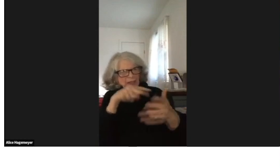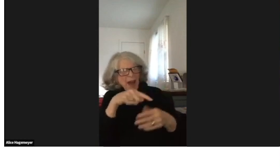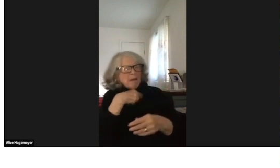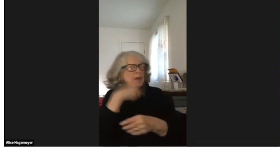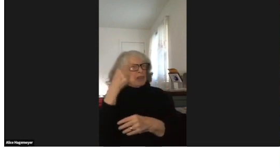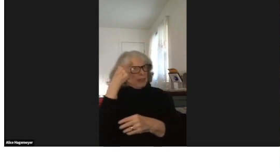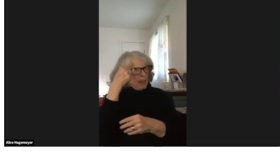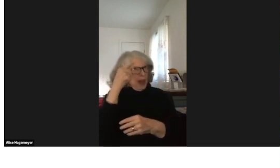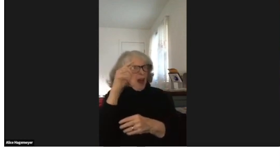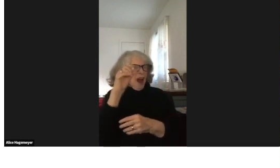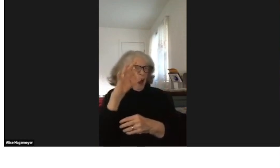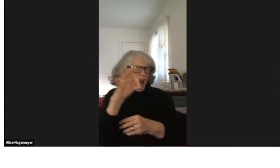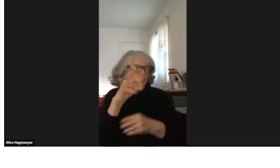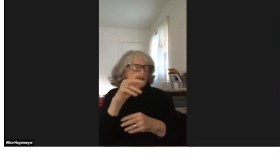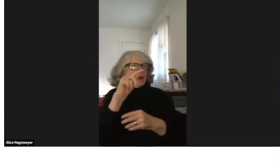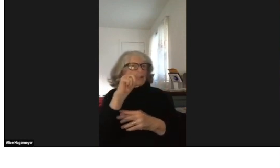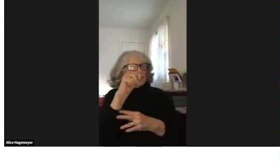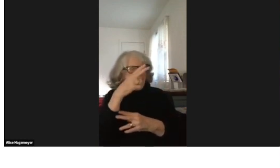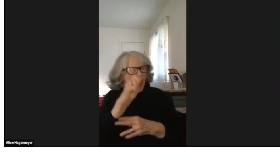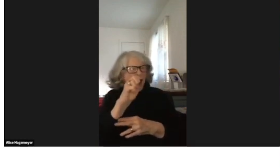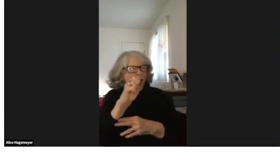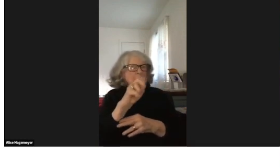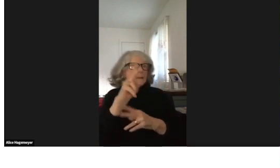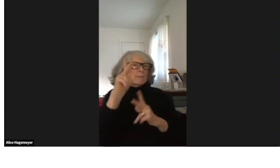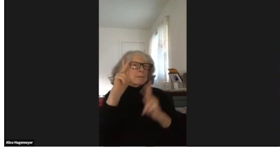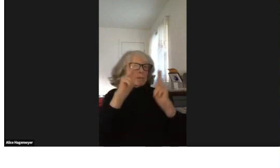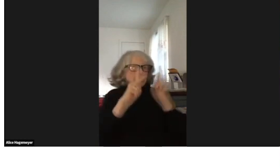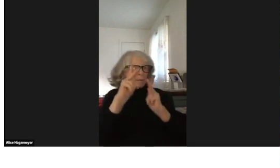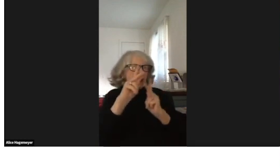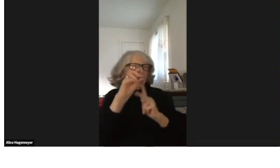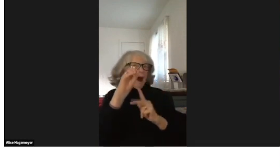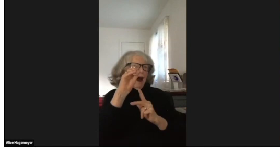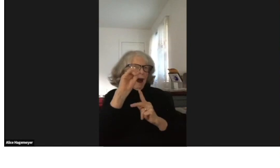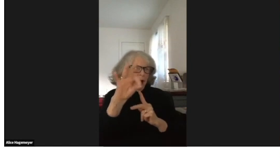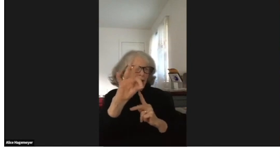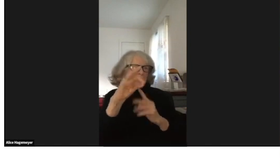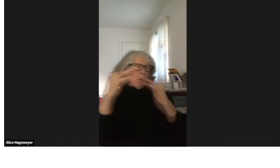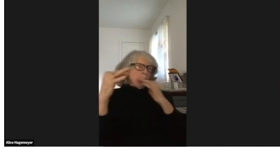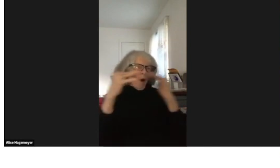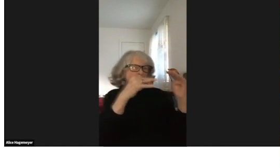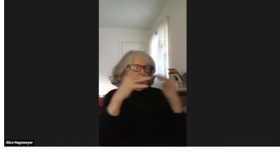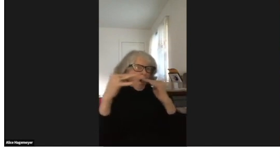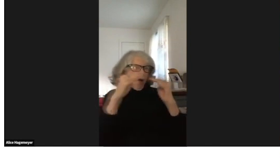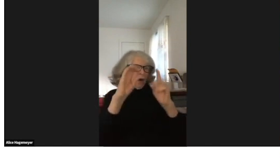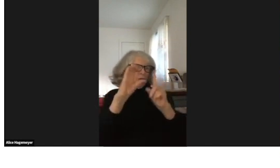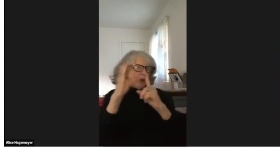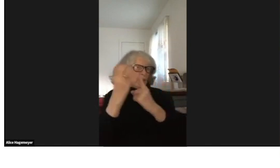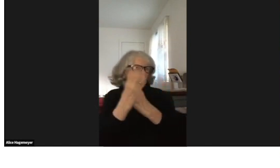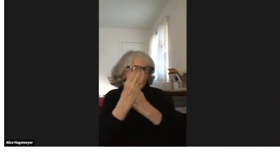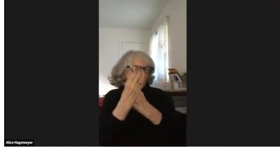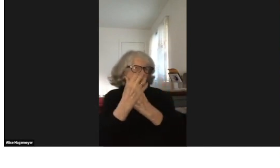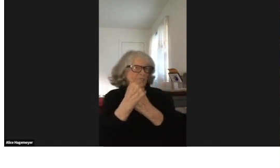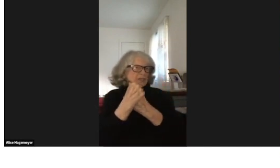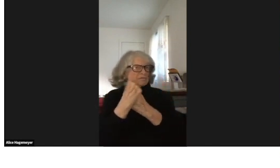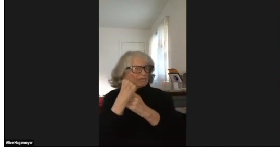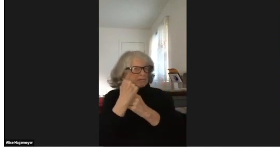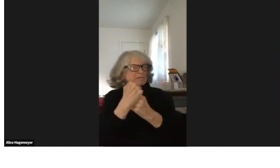it would be interesting to read something like that. I think about the people of the war culture.